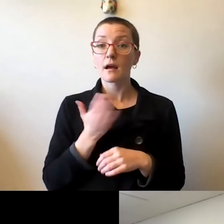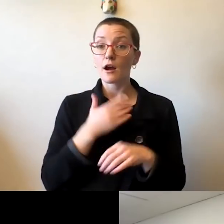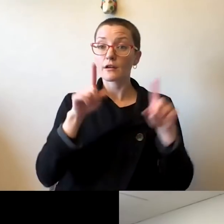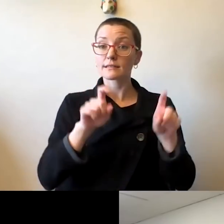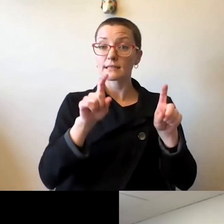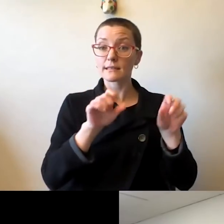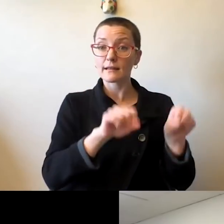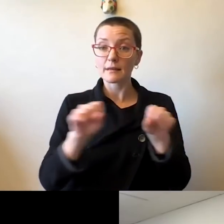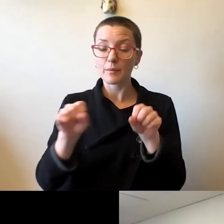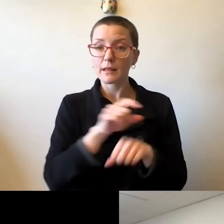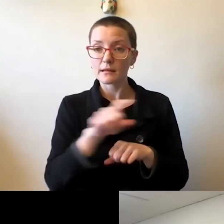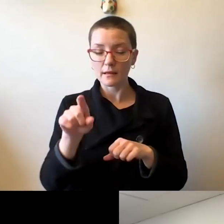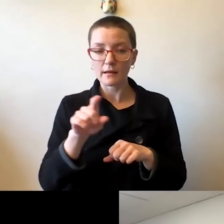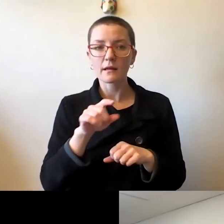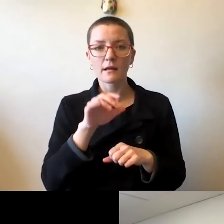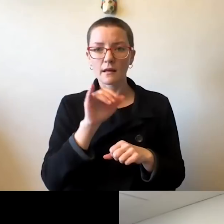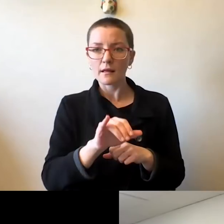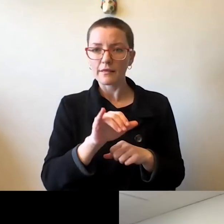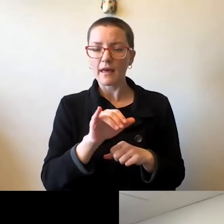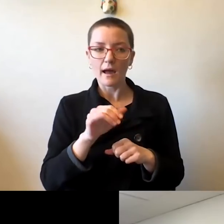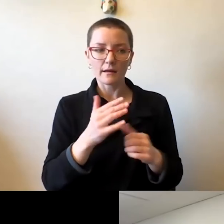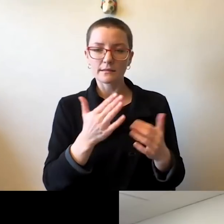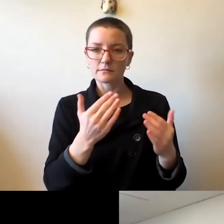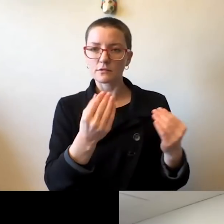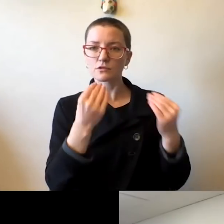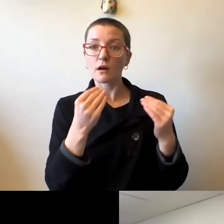also been in a real-time educational experience,